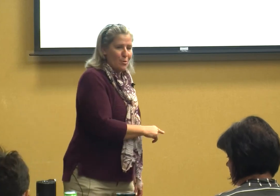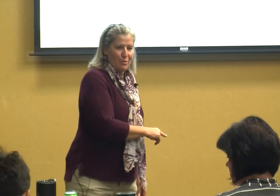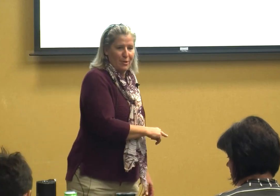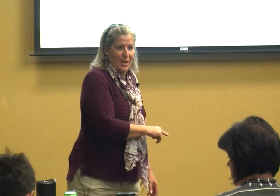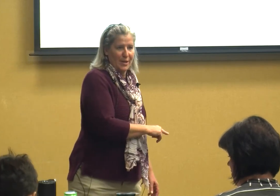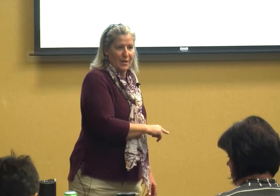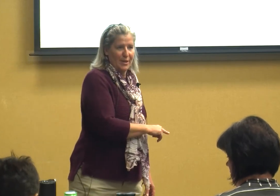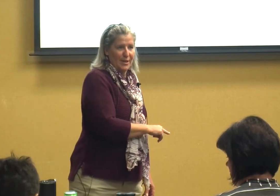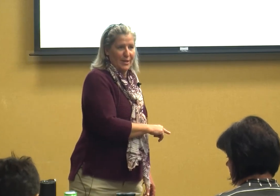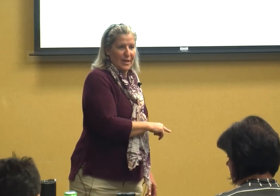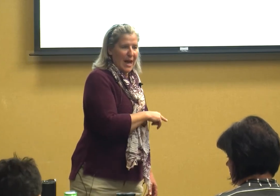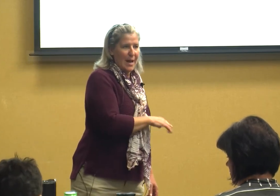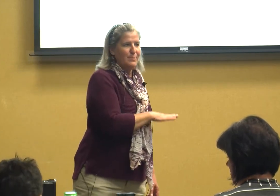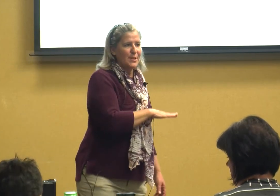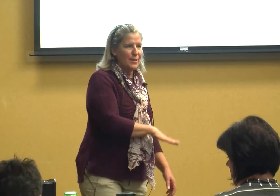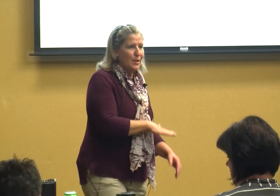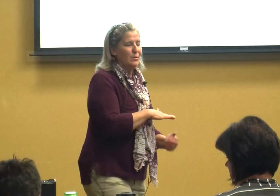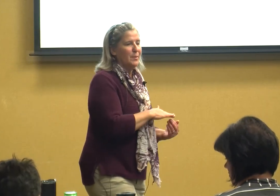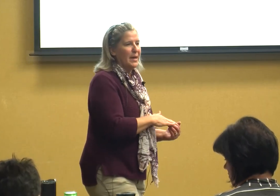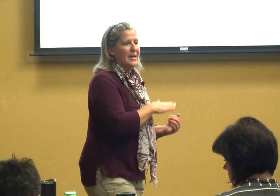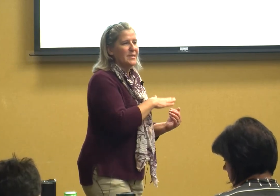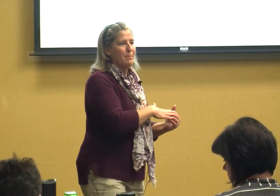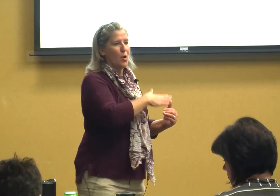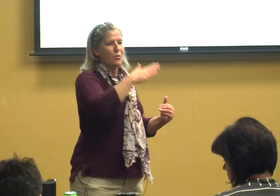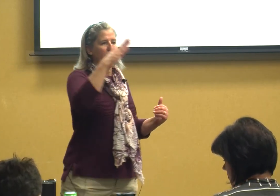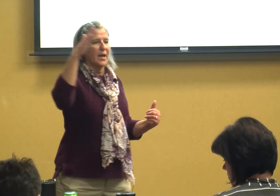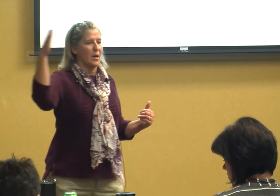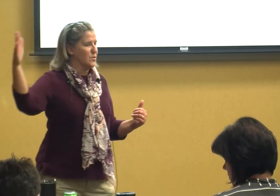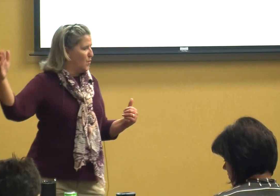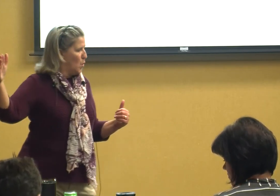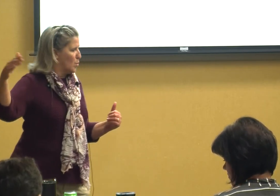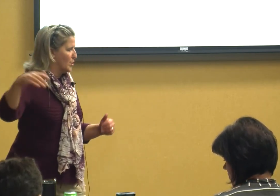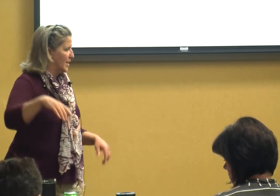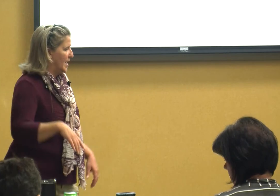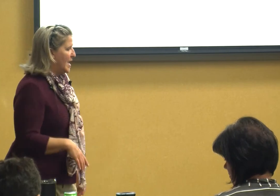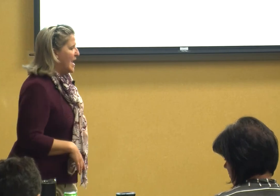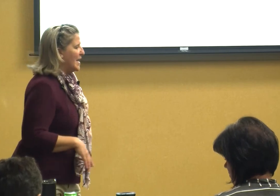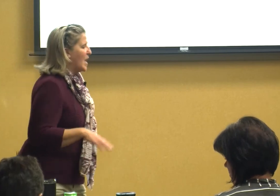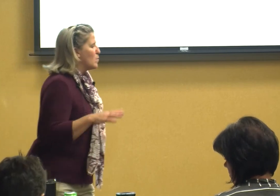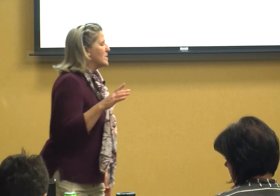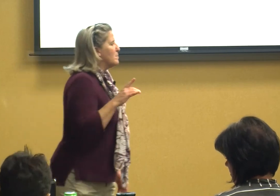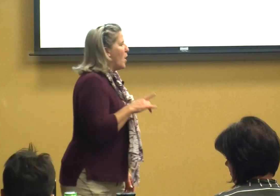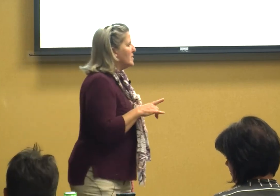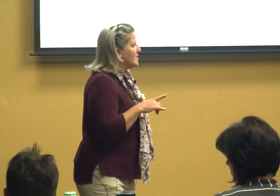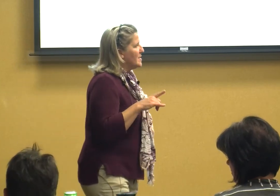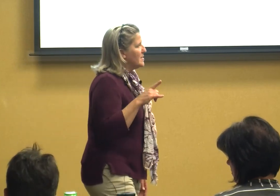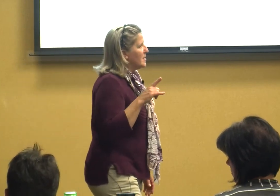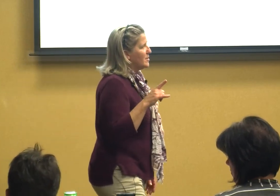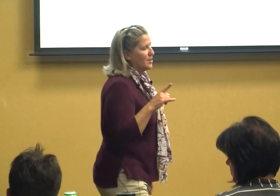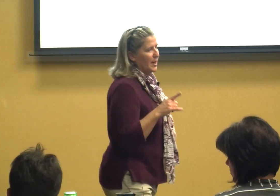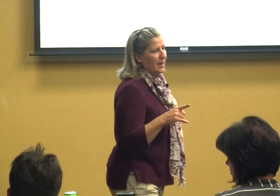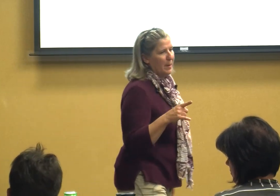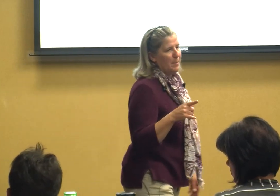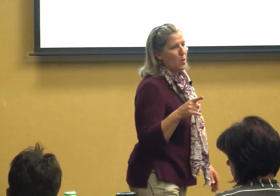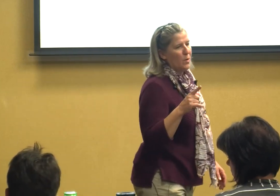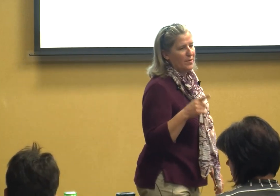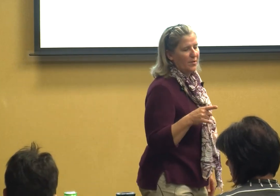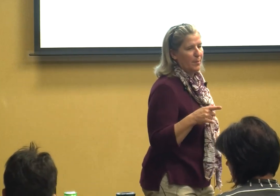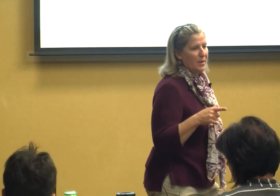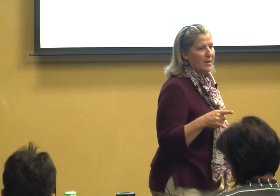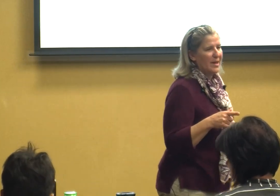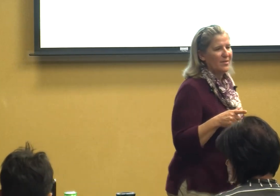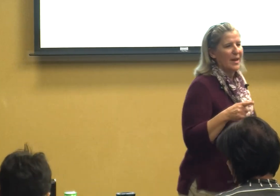absolutely begins at birth and goes forward and our responses to keep people with disabilities can